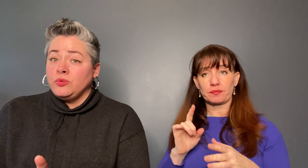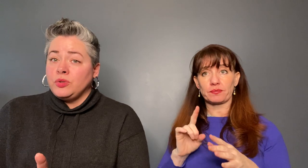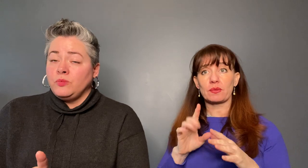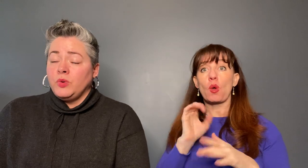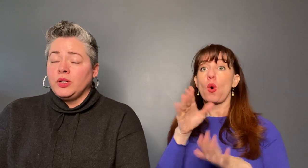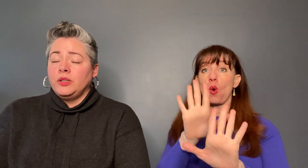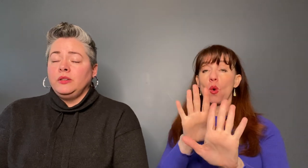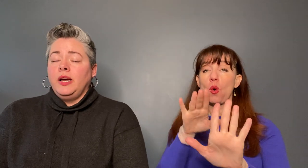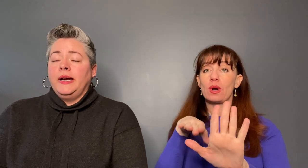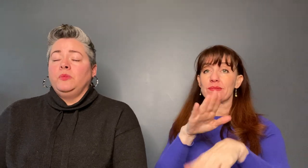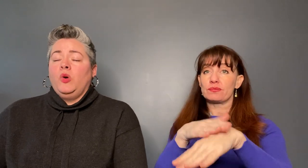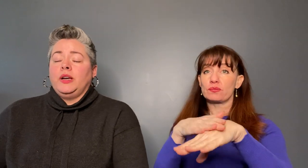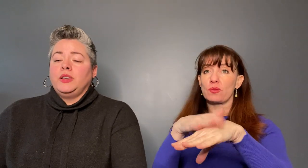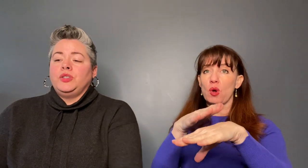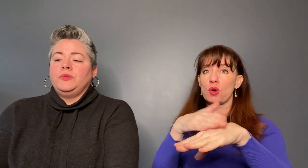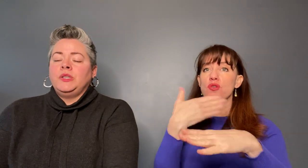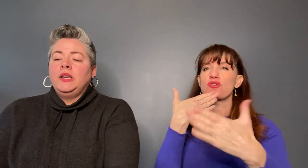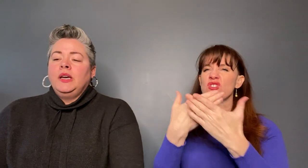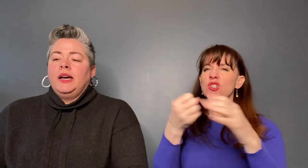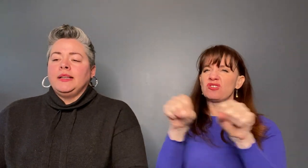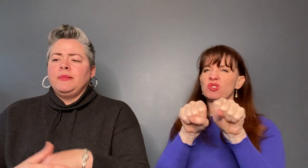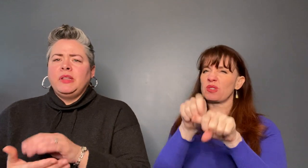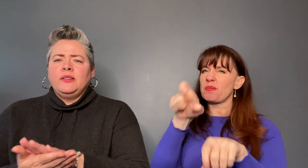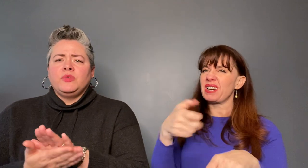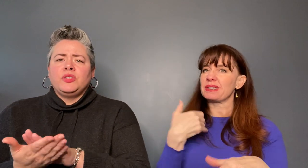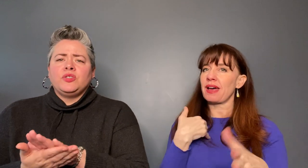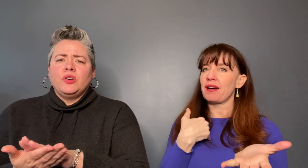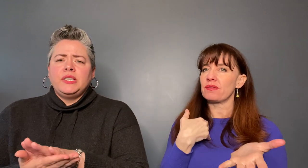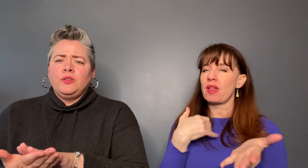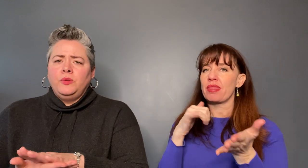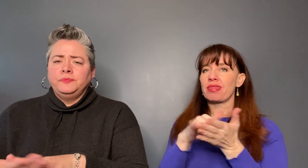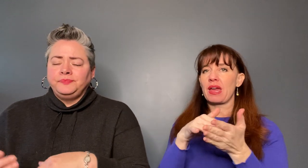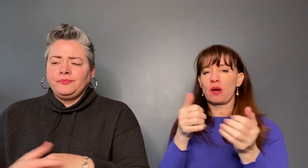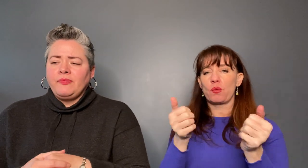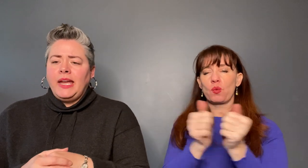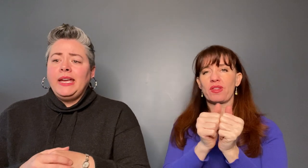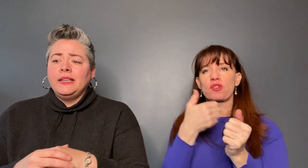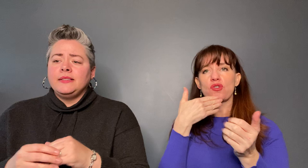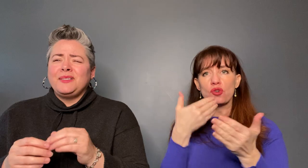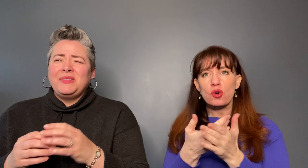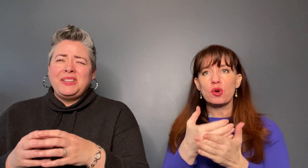good walking shoes, a sturdy sole and something